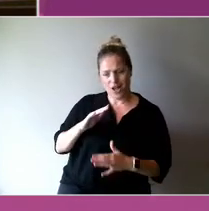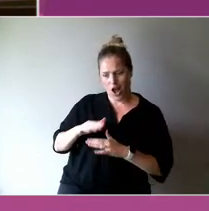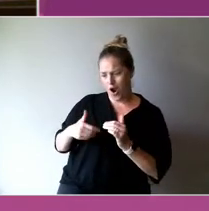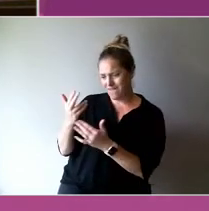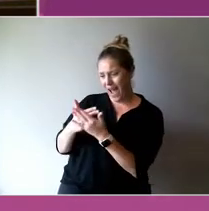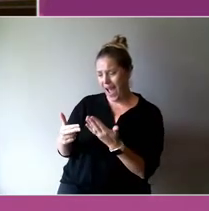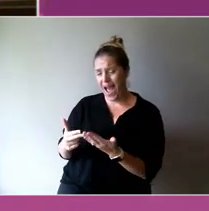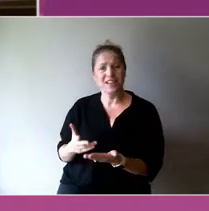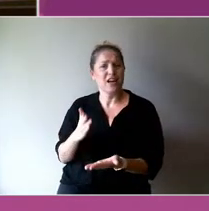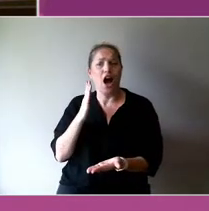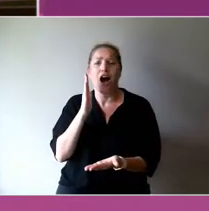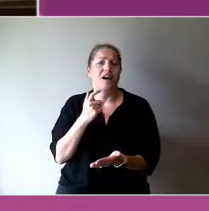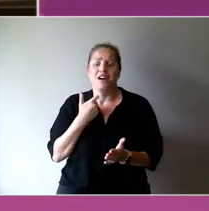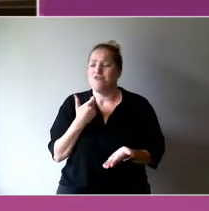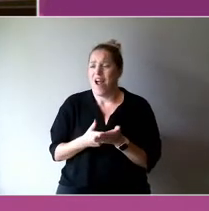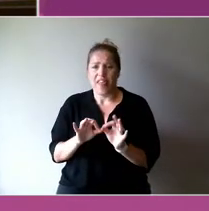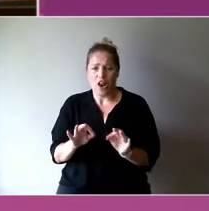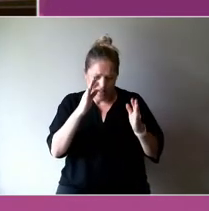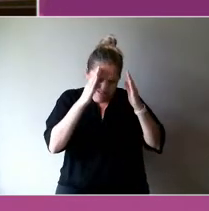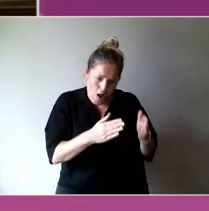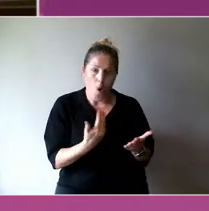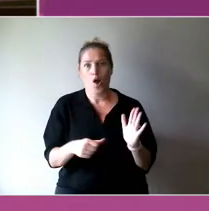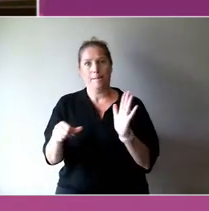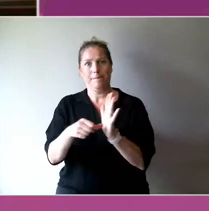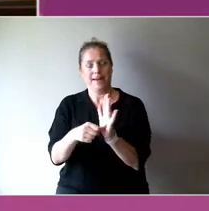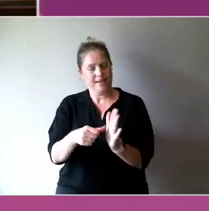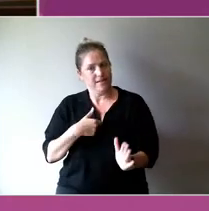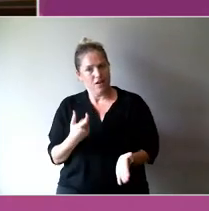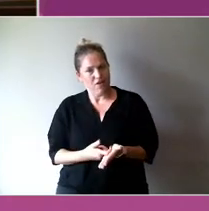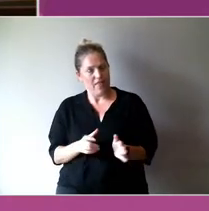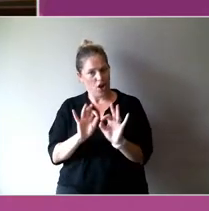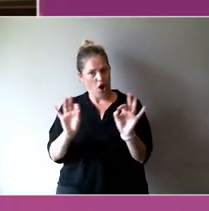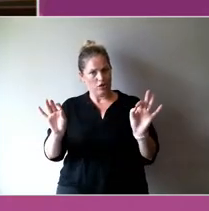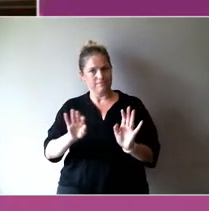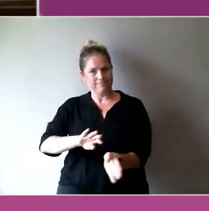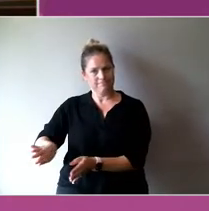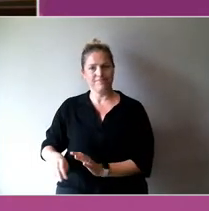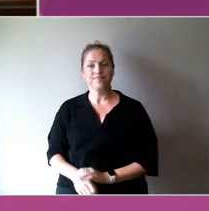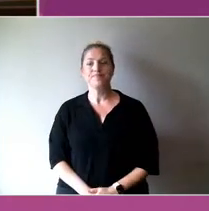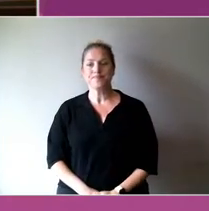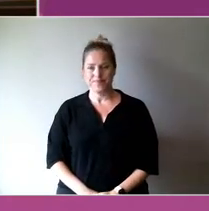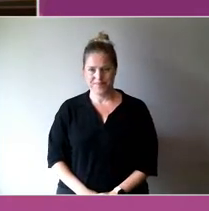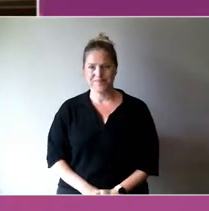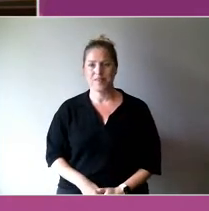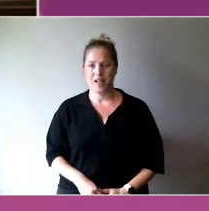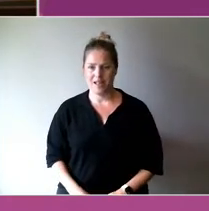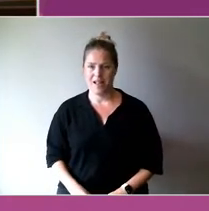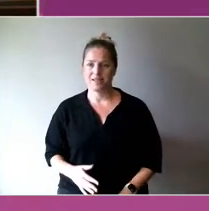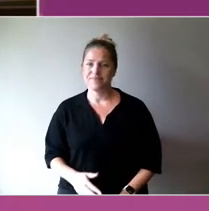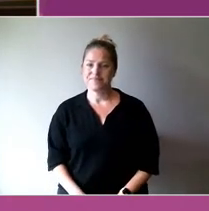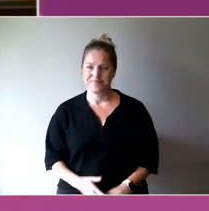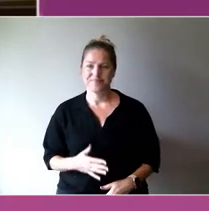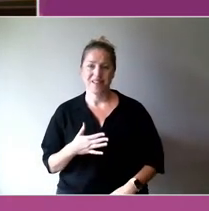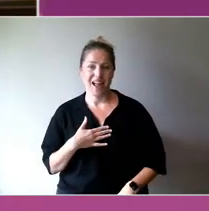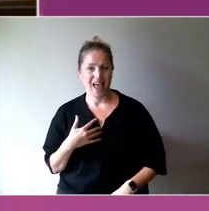I love to jump in there and just, I guess, support everything you